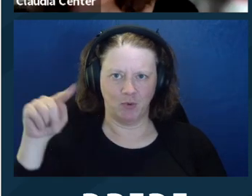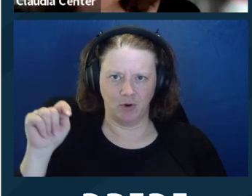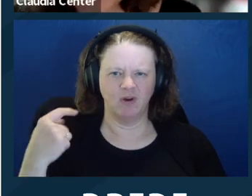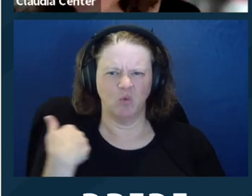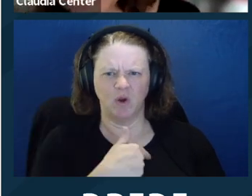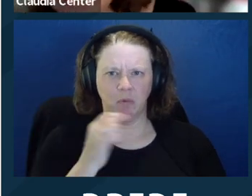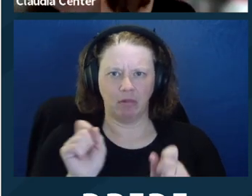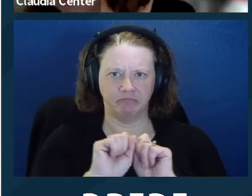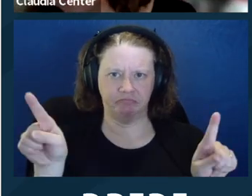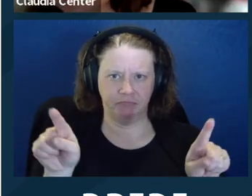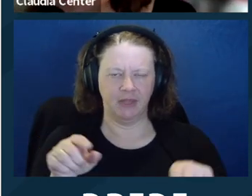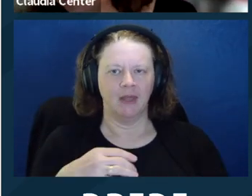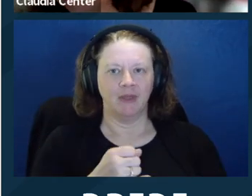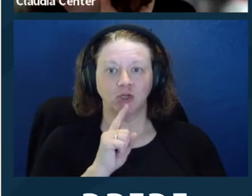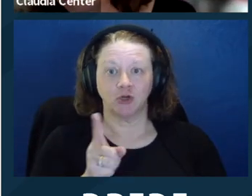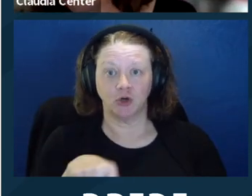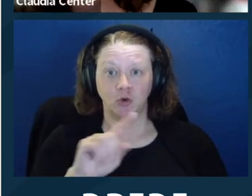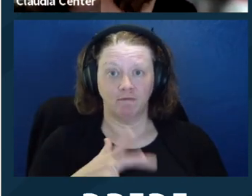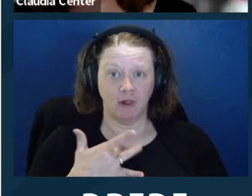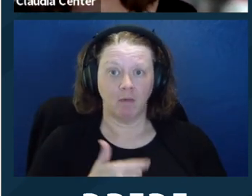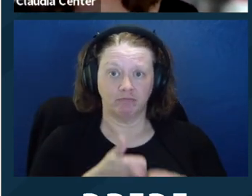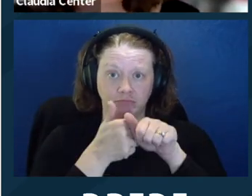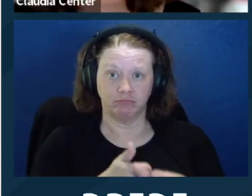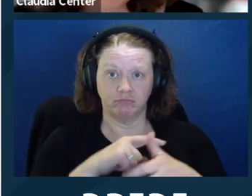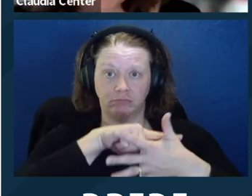have to look at all the rules that we've put in the PowerPoint. We're going to send it